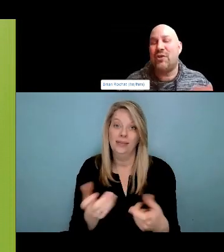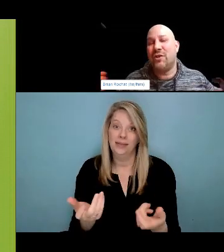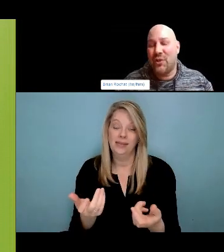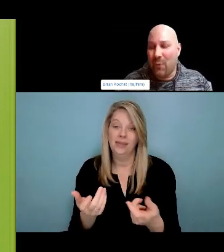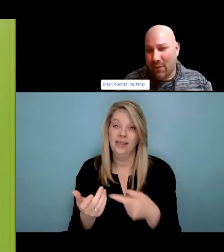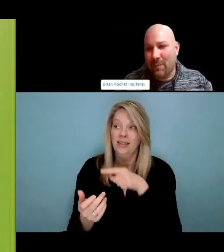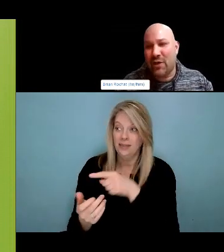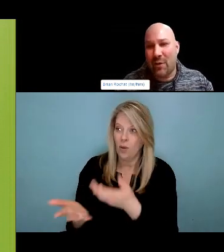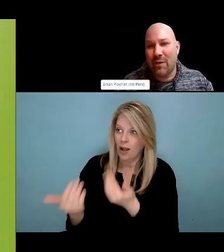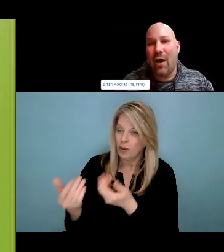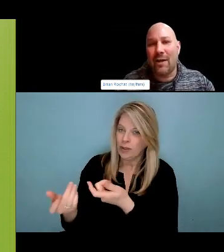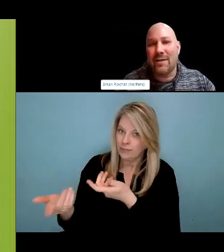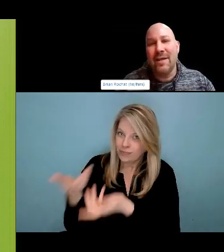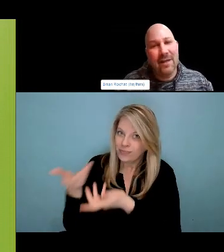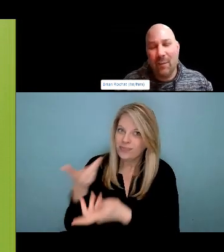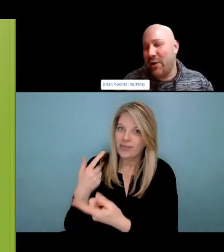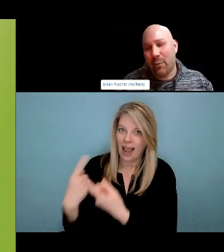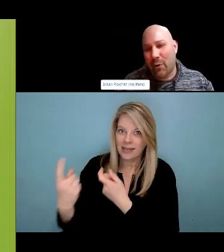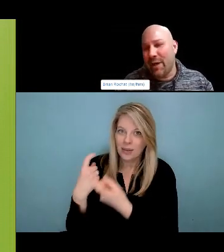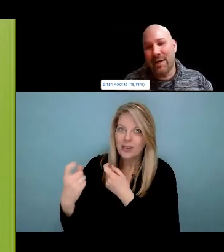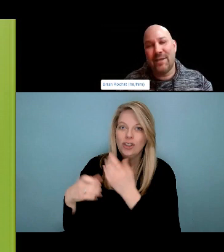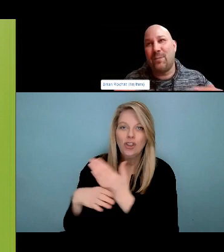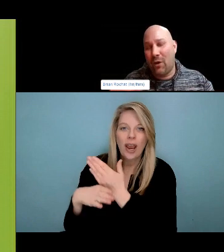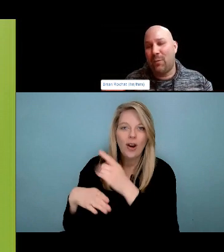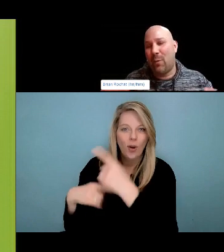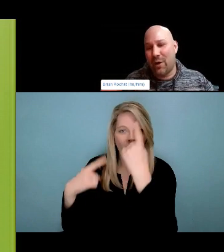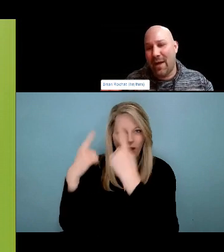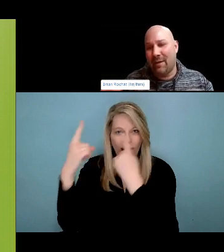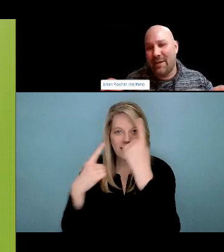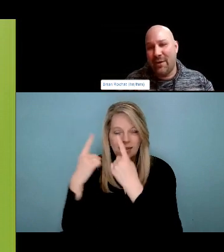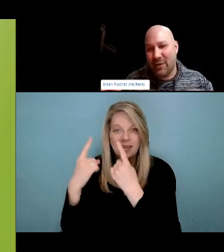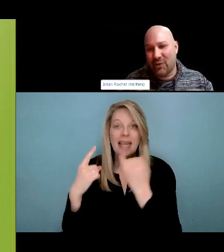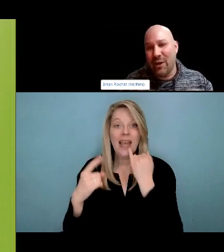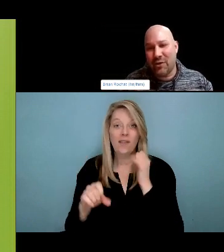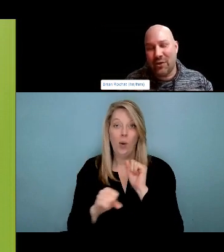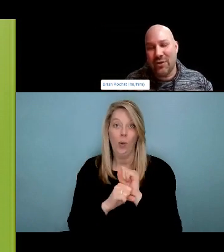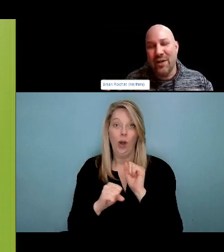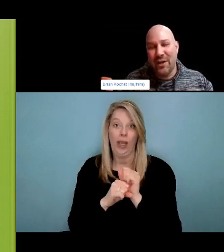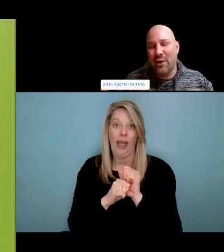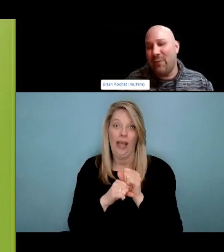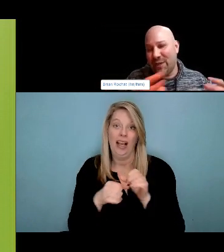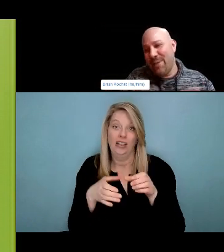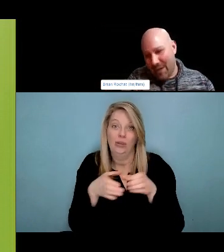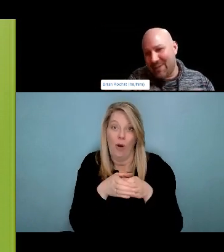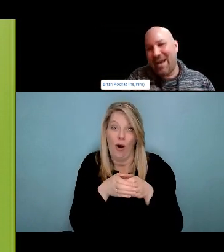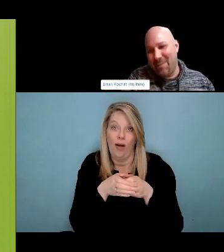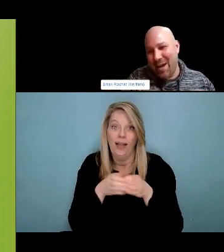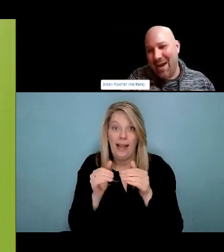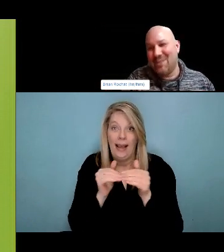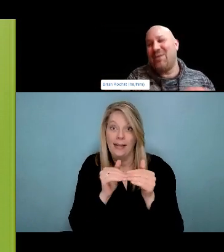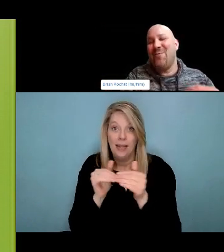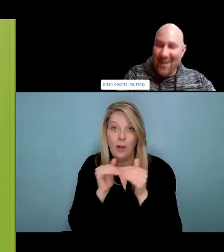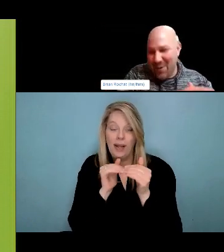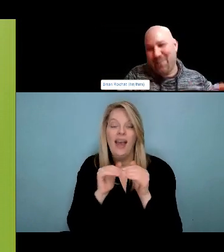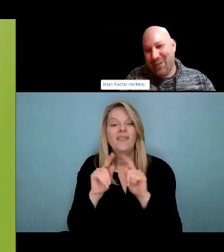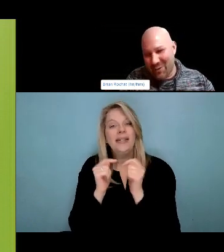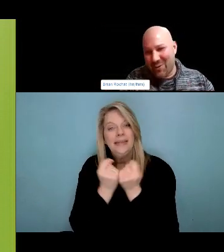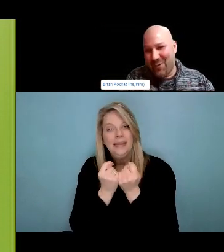this work. It, really angered me that we had to say it's worth saving people's lives. It's, cost-effective and we want people to